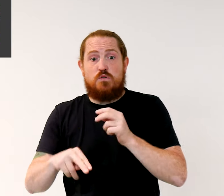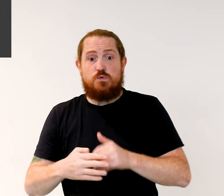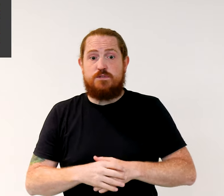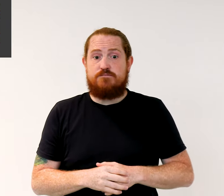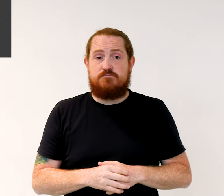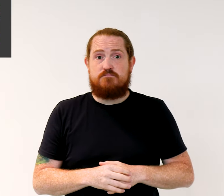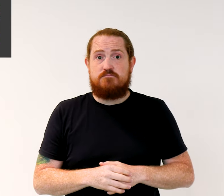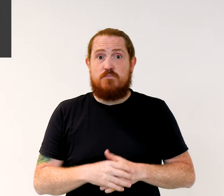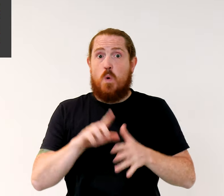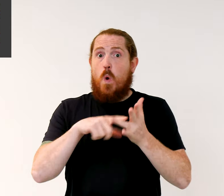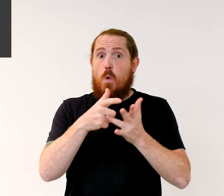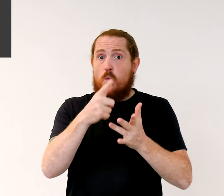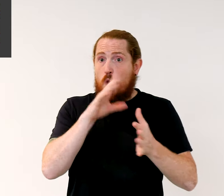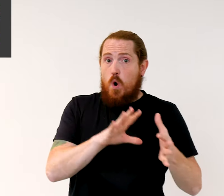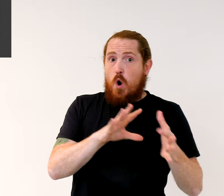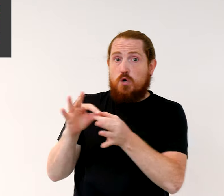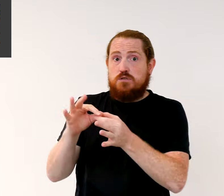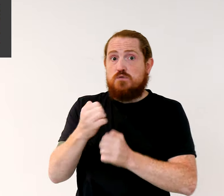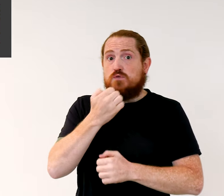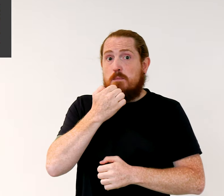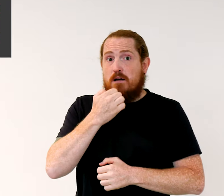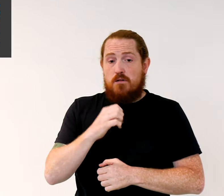Or contact the box office